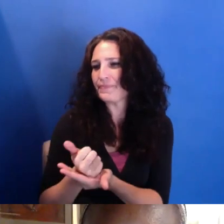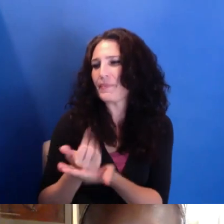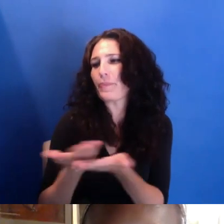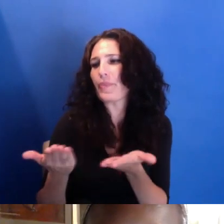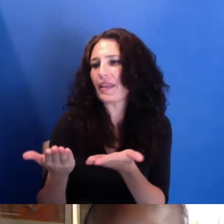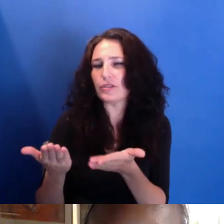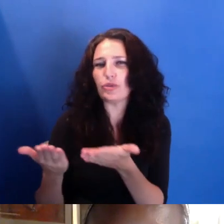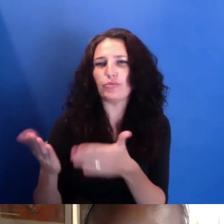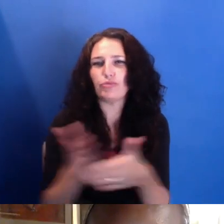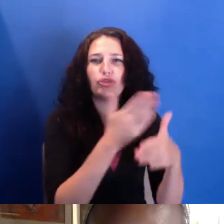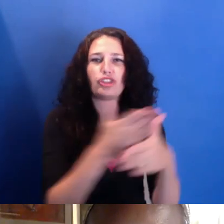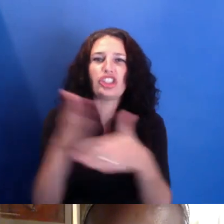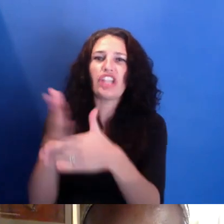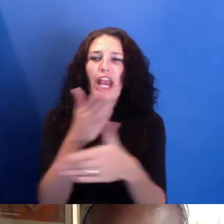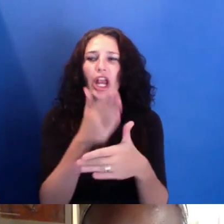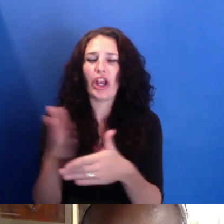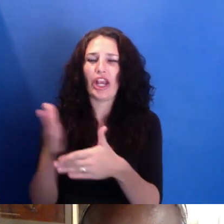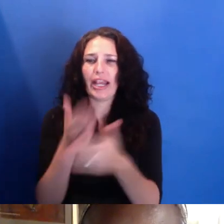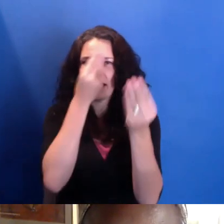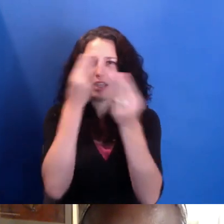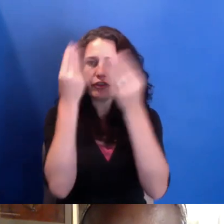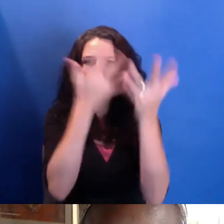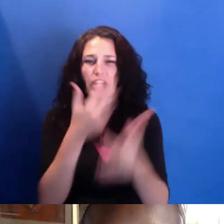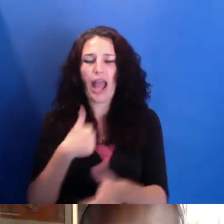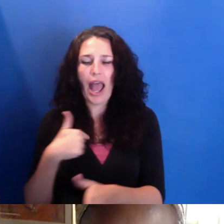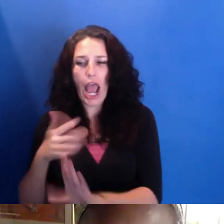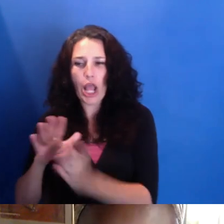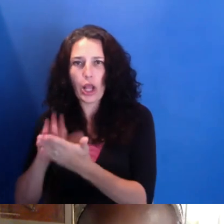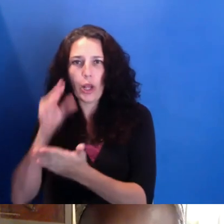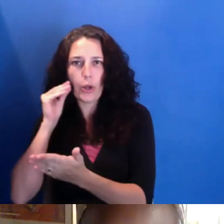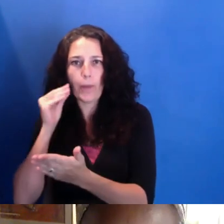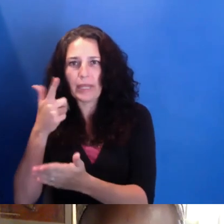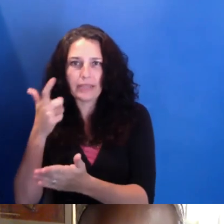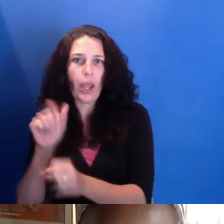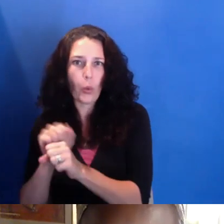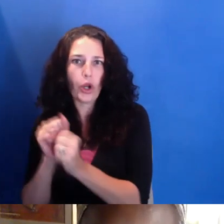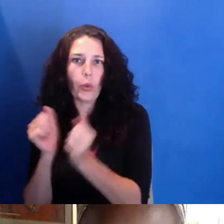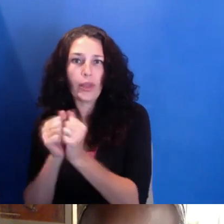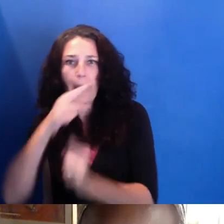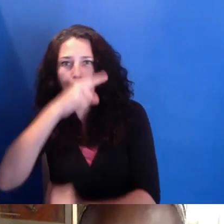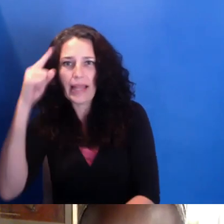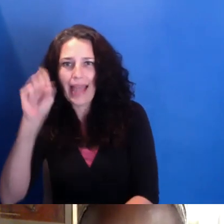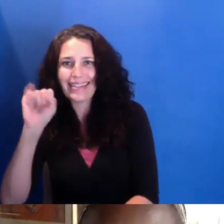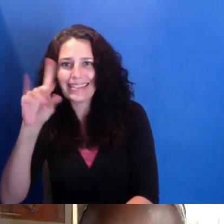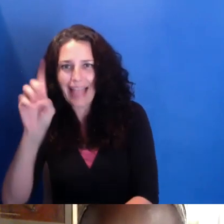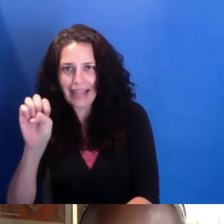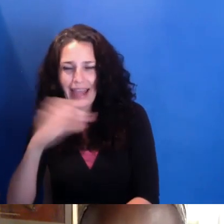working with with Blackside and Henry Hampton, that it's important that--